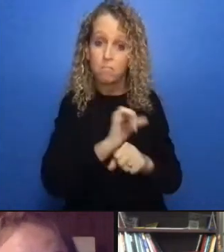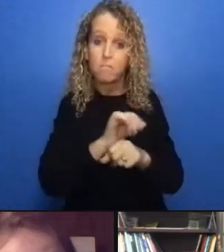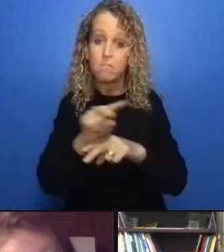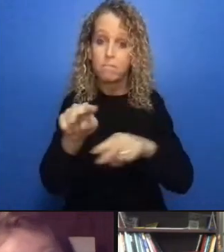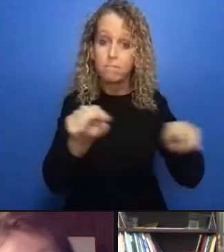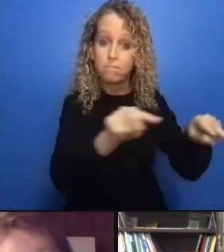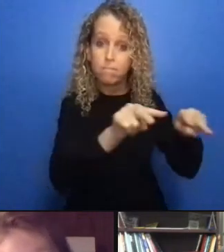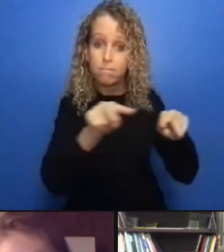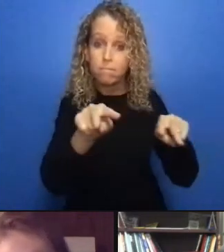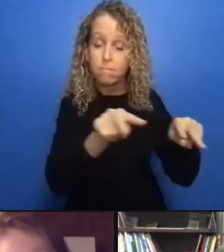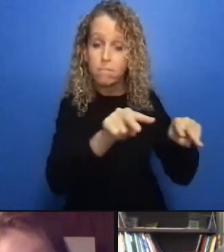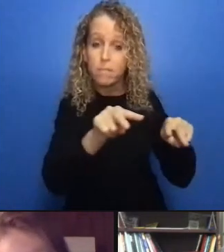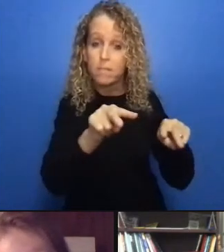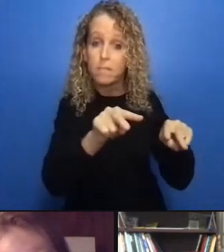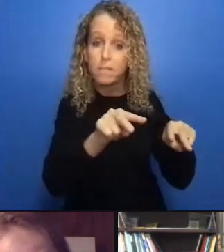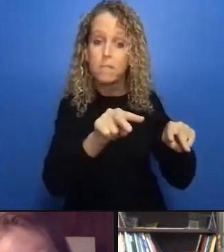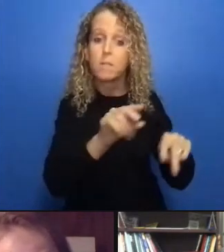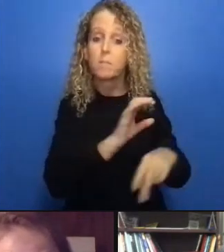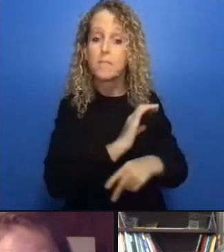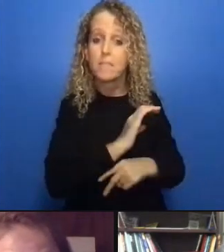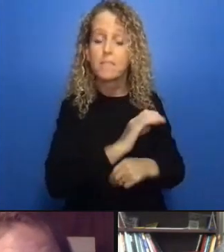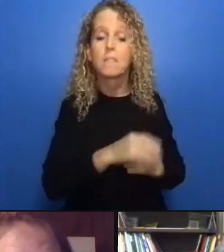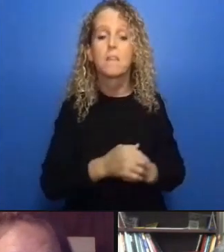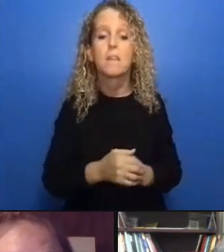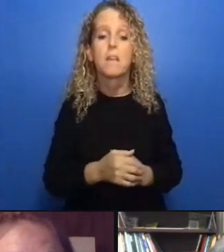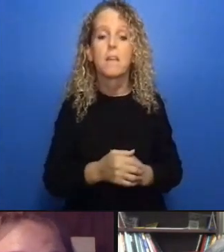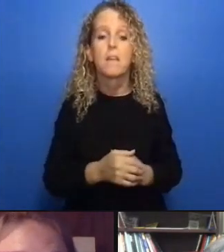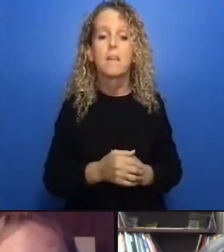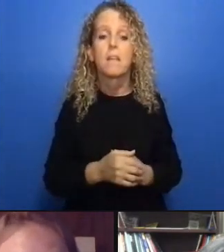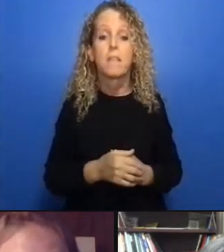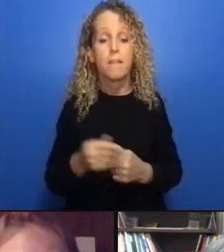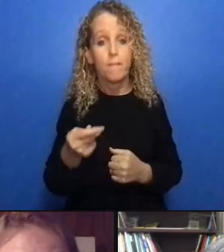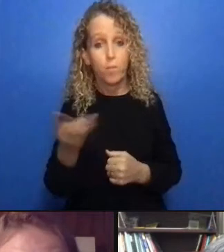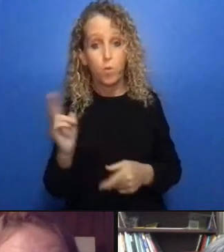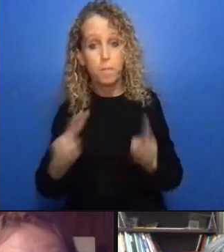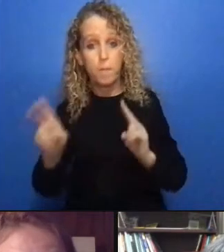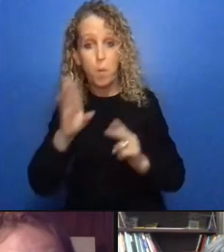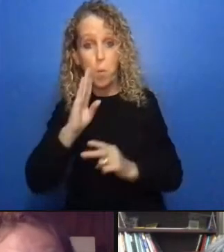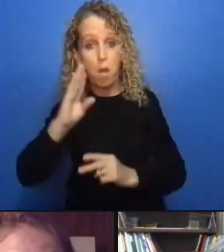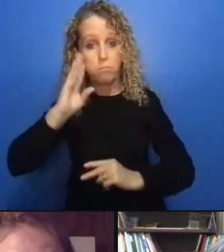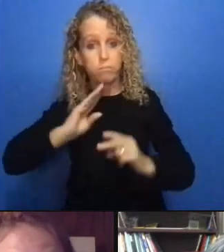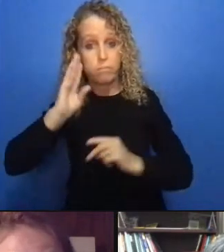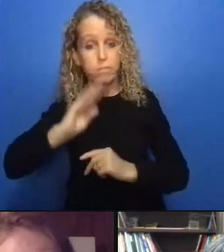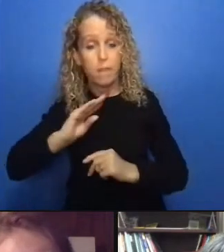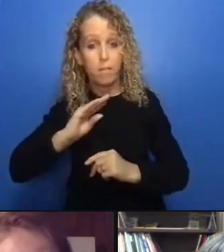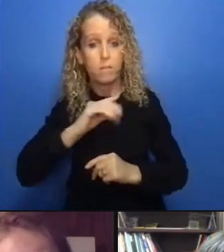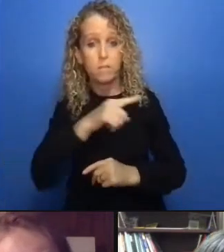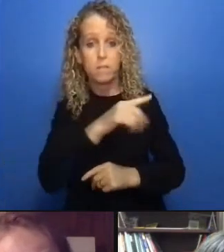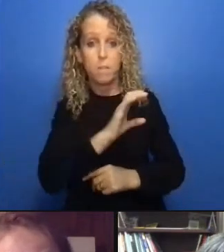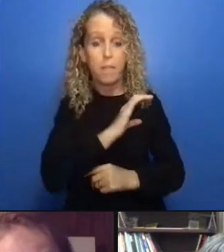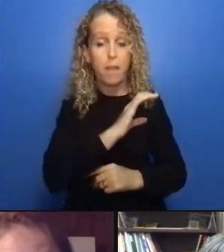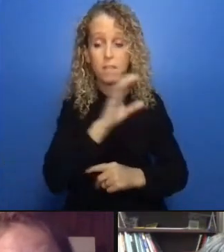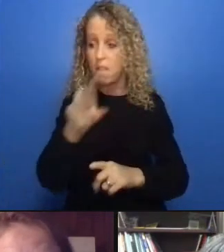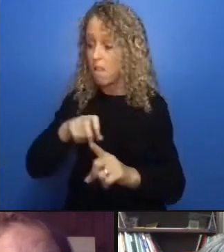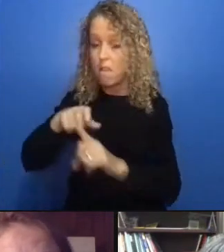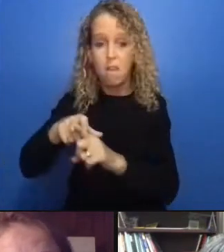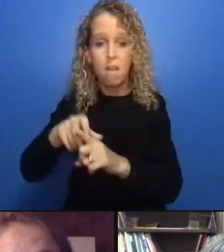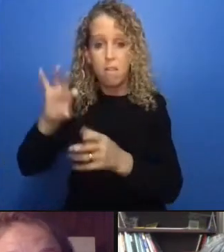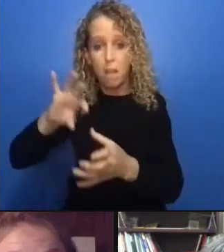Adelina was unfrozen because I made sure everybody was here I think everybody's good now i'm sorry no